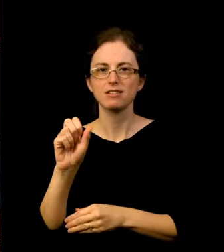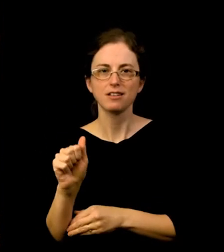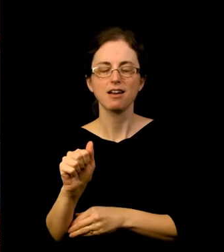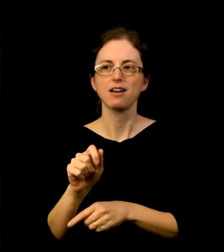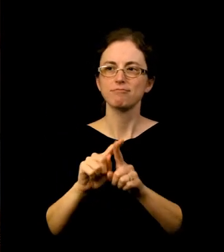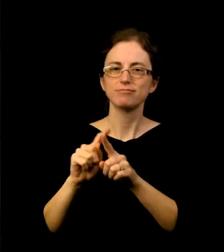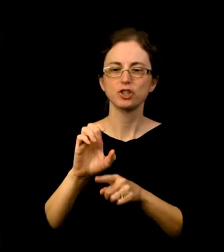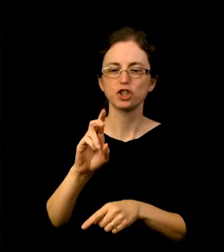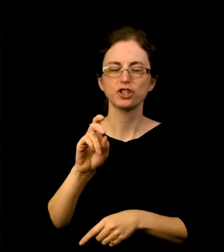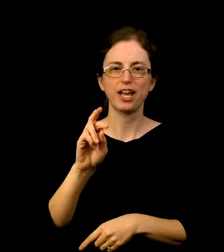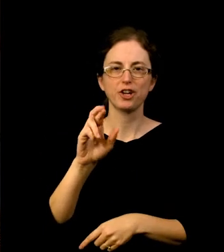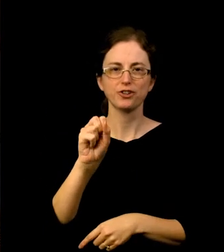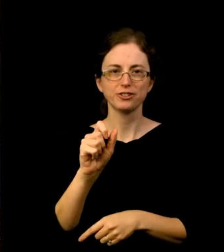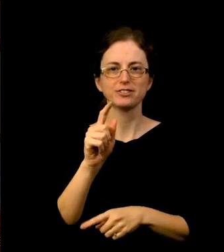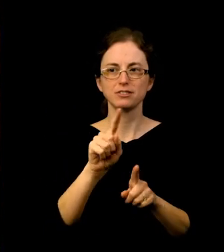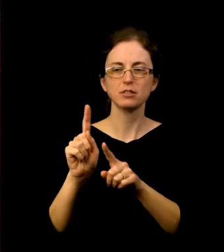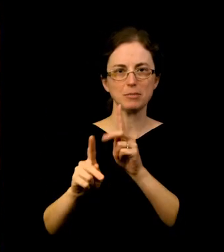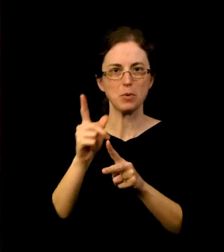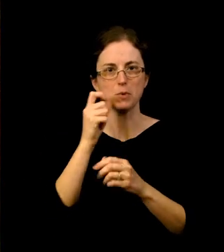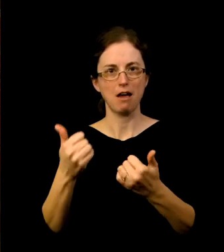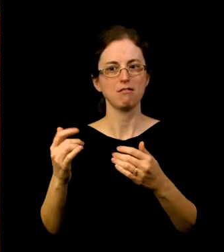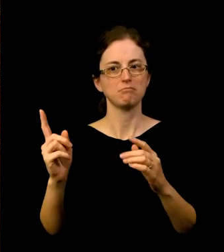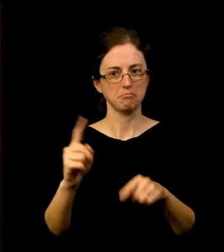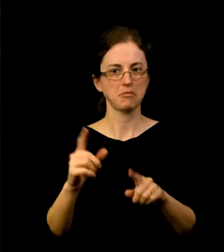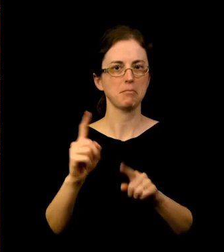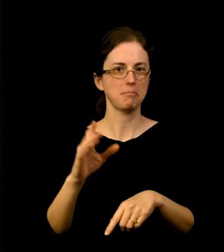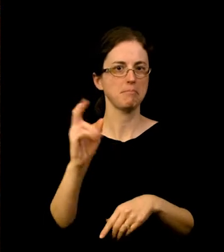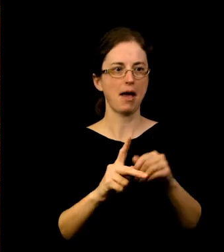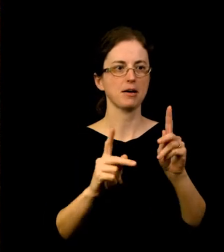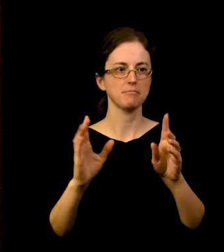And people coming back to the offices. That's great.